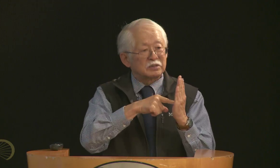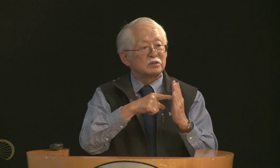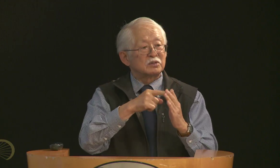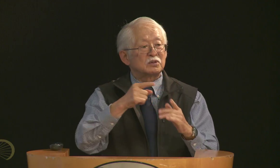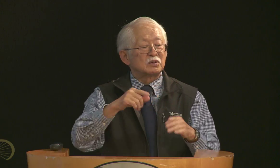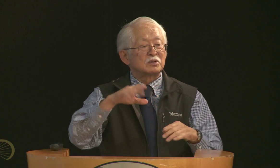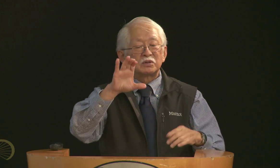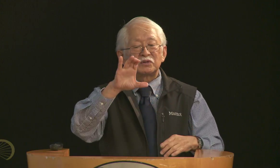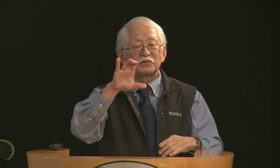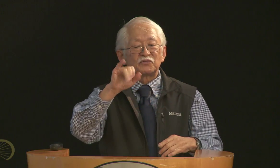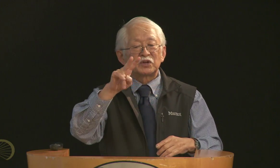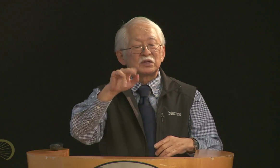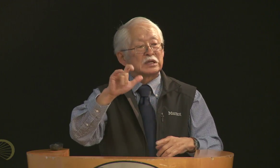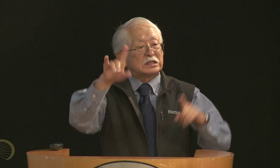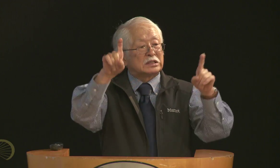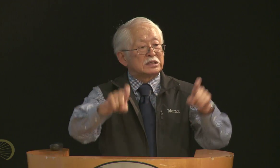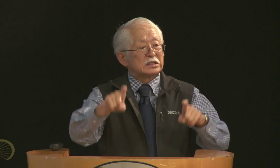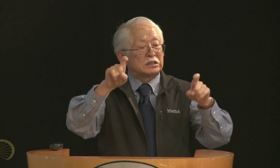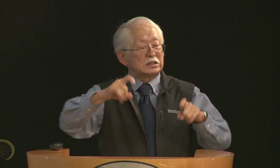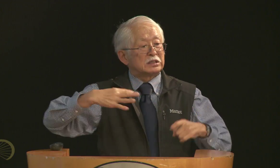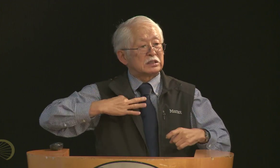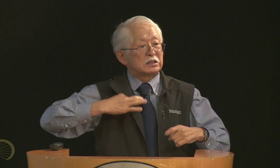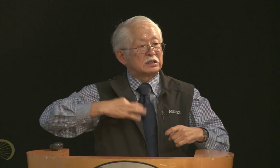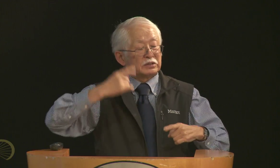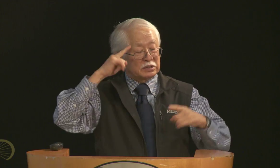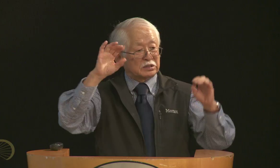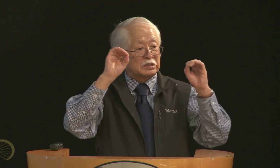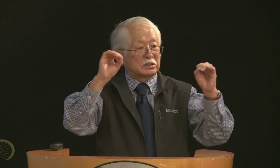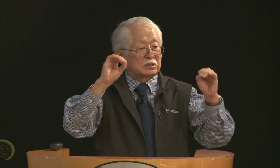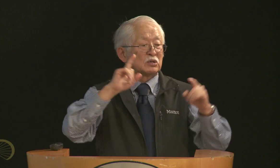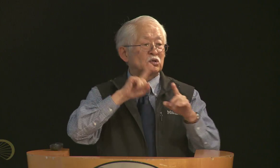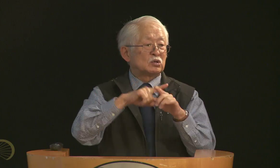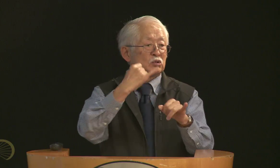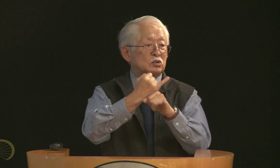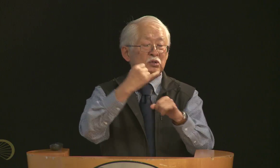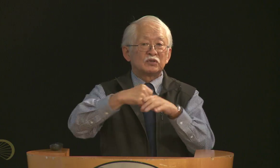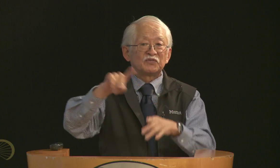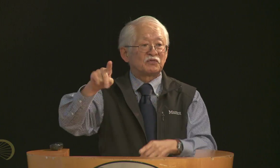local town newsletter, and they had a test for, you know, civil service,